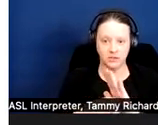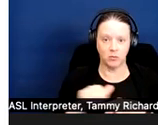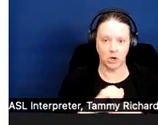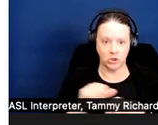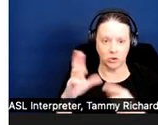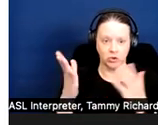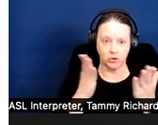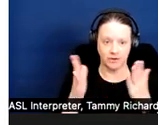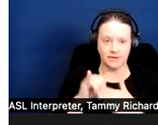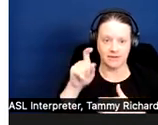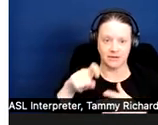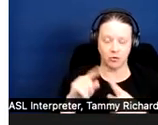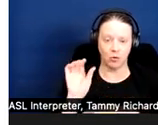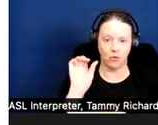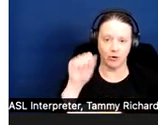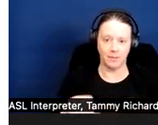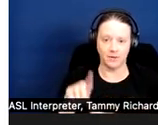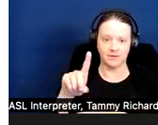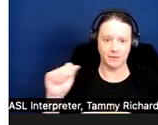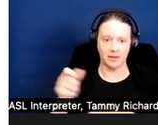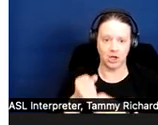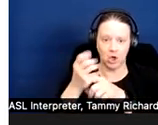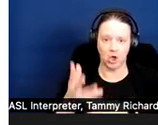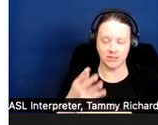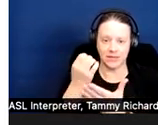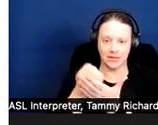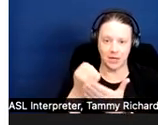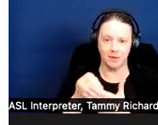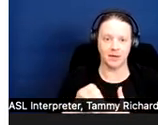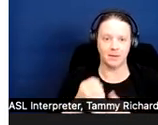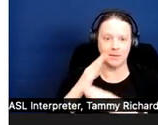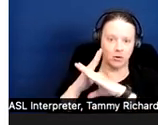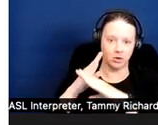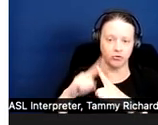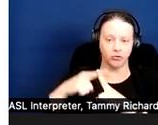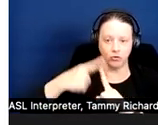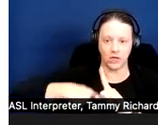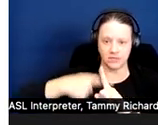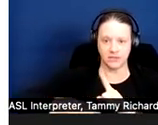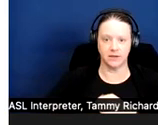necessary to overcome disability-caused economic barriers to tenancy.